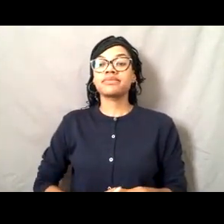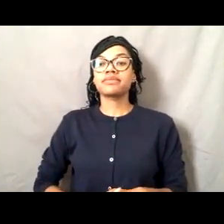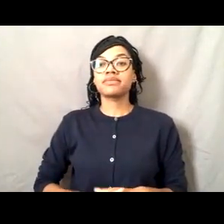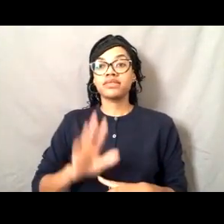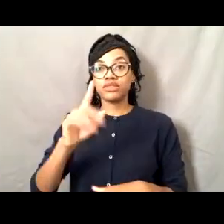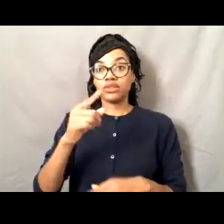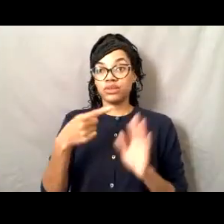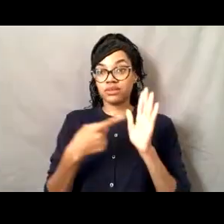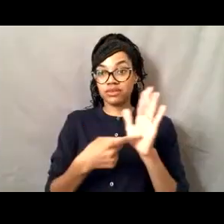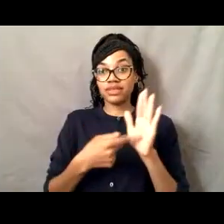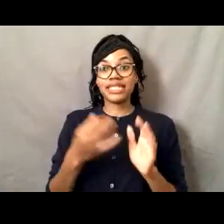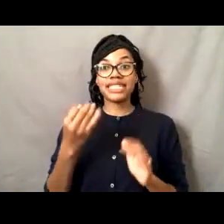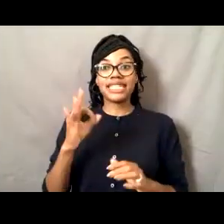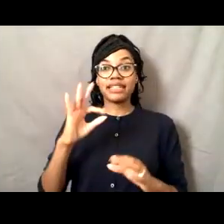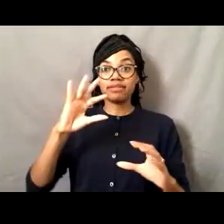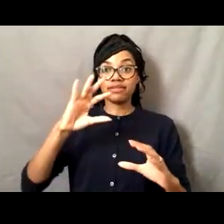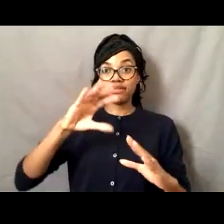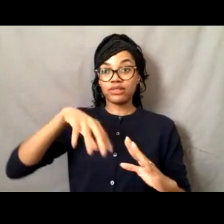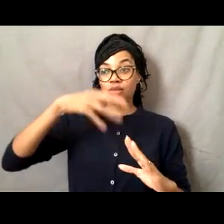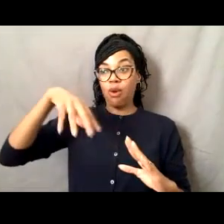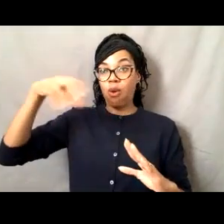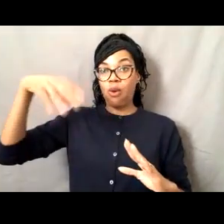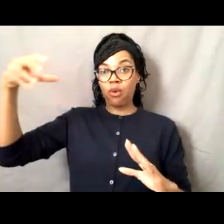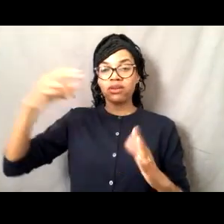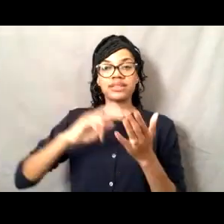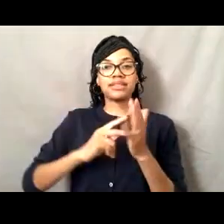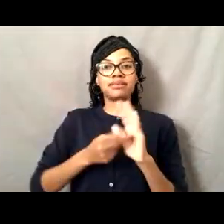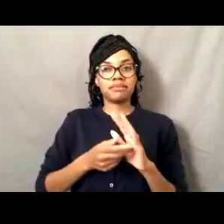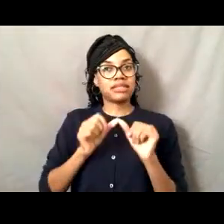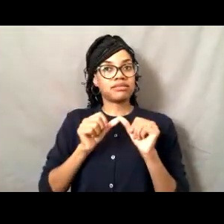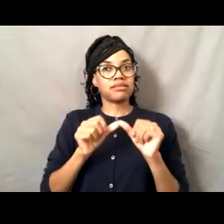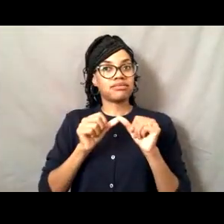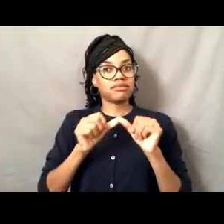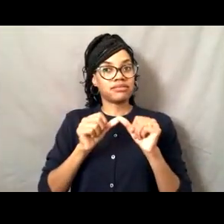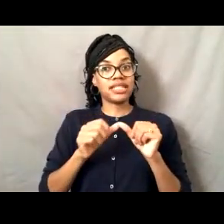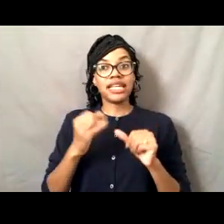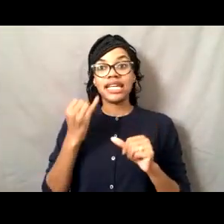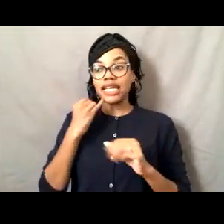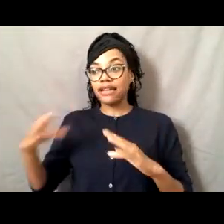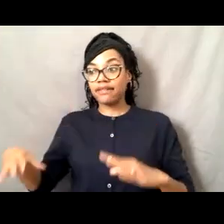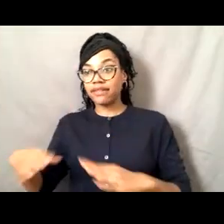it's not extinct. And if it's not, you can't really tell. Yeah.